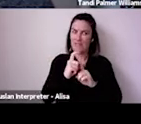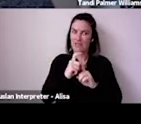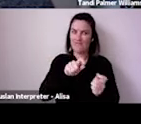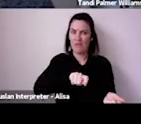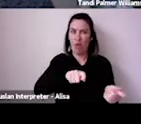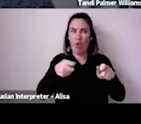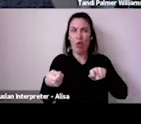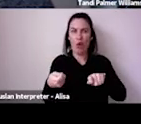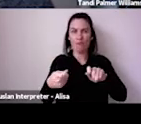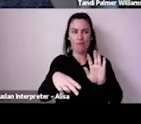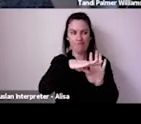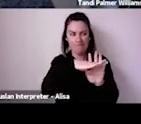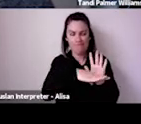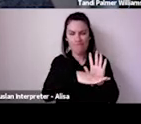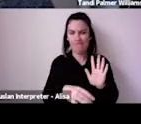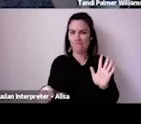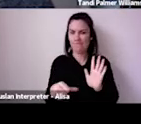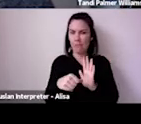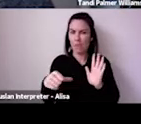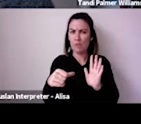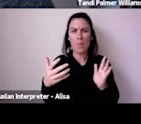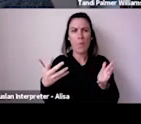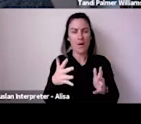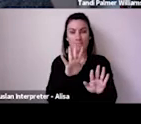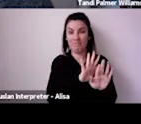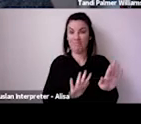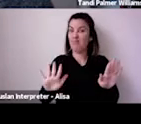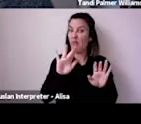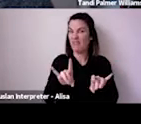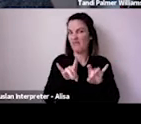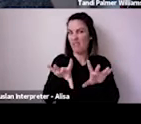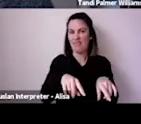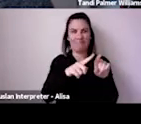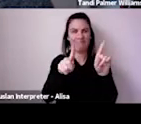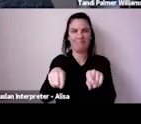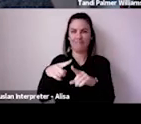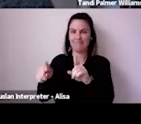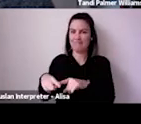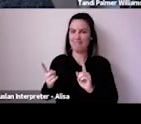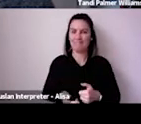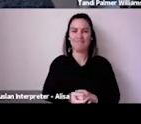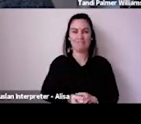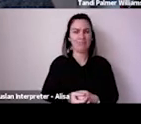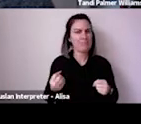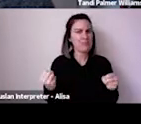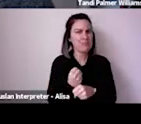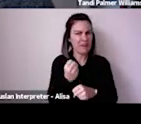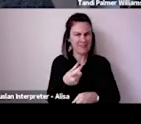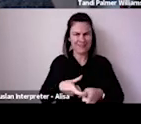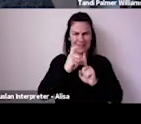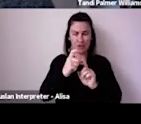it might be a bit of a pivotal moment for both our countries and I'd also like to welcome